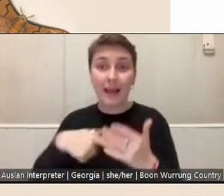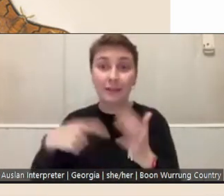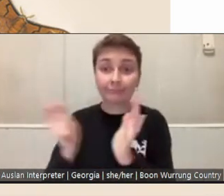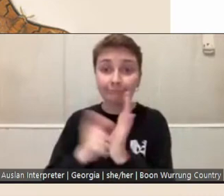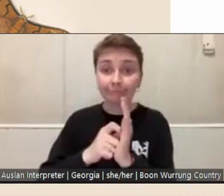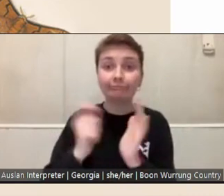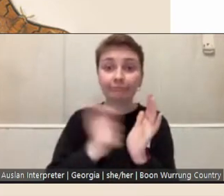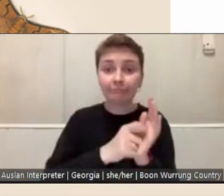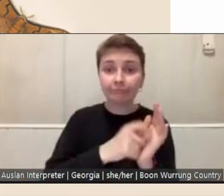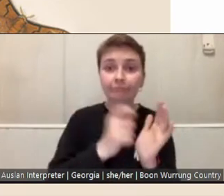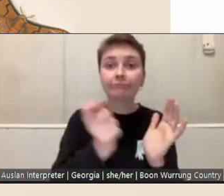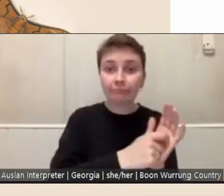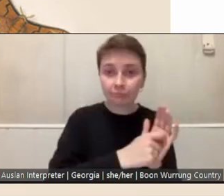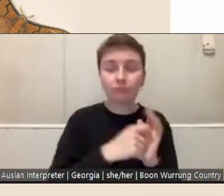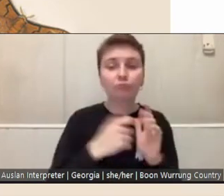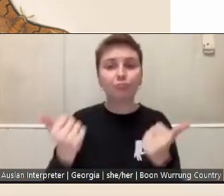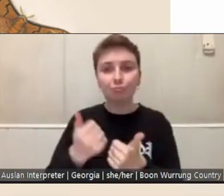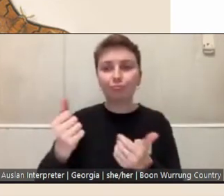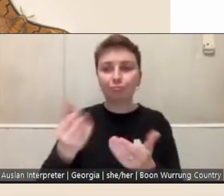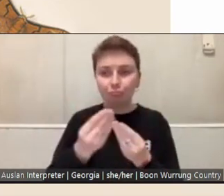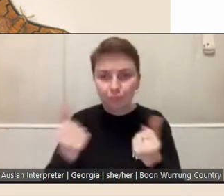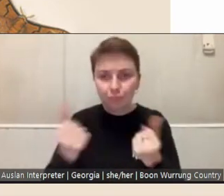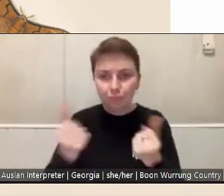resources of State Library Victoria.